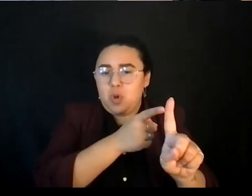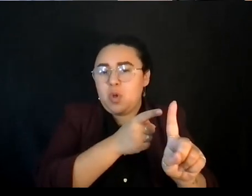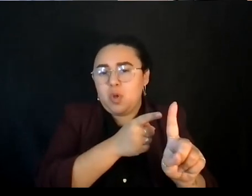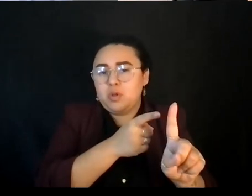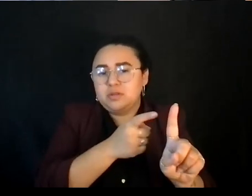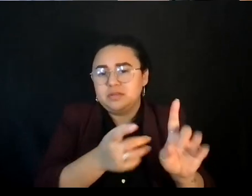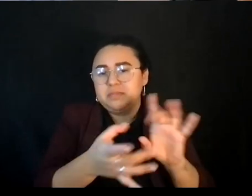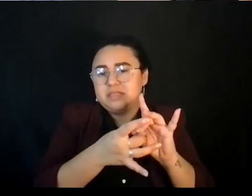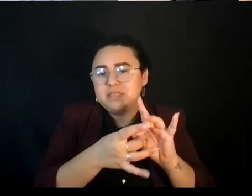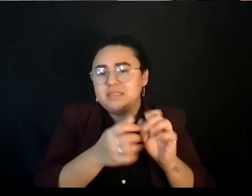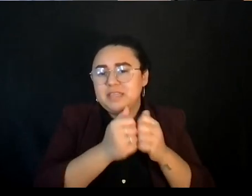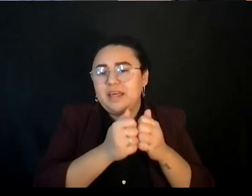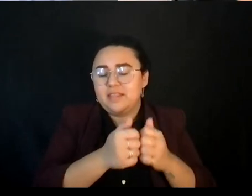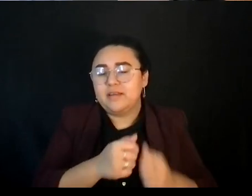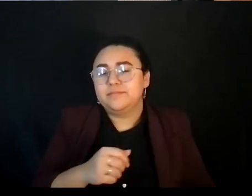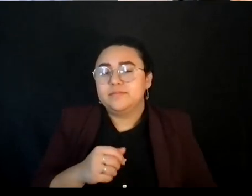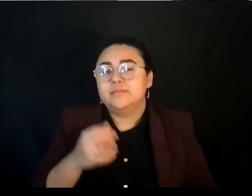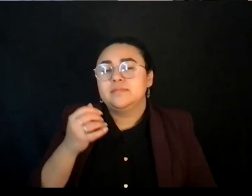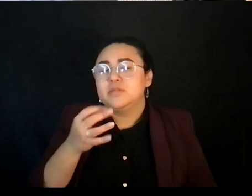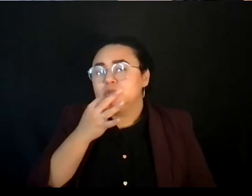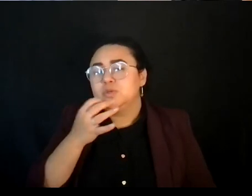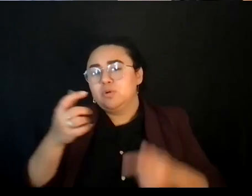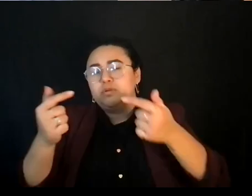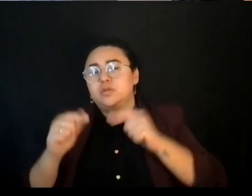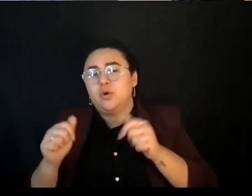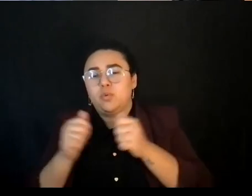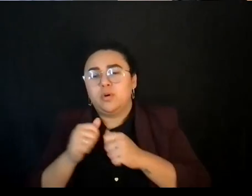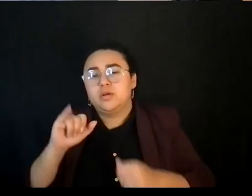so I wanted to ask a question of say something and ask a question, if you will, in the same